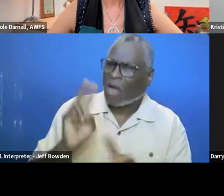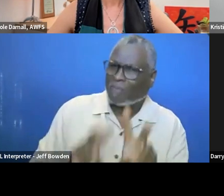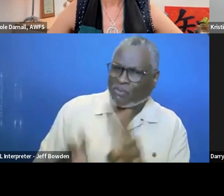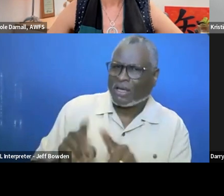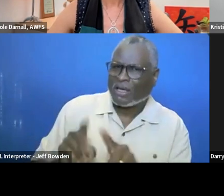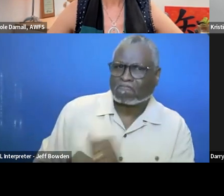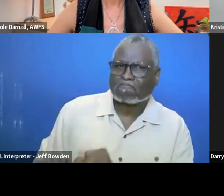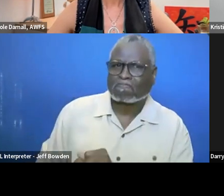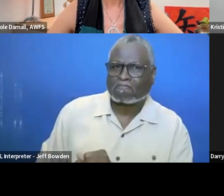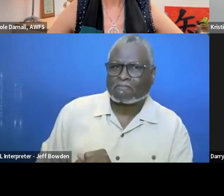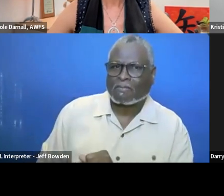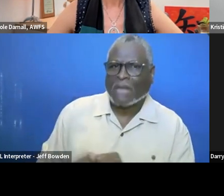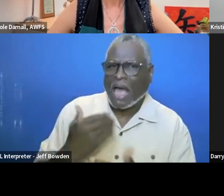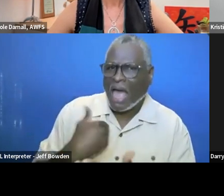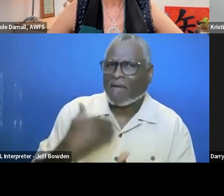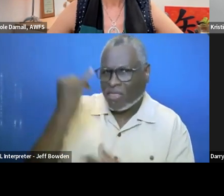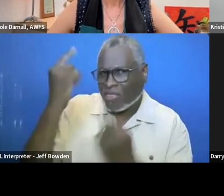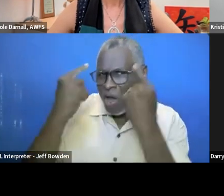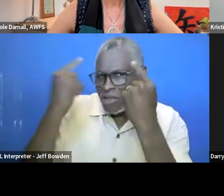And it would be helpful.